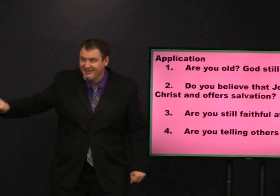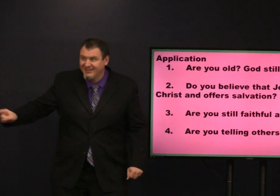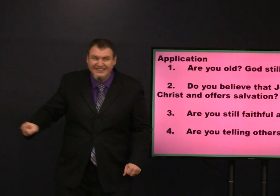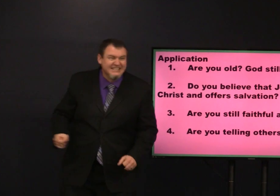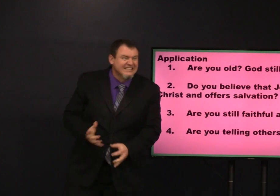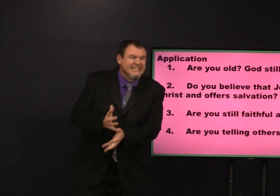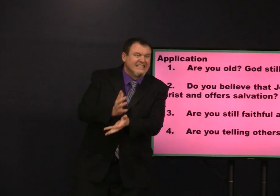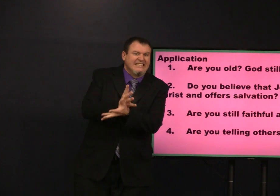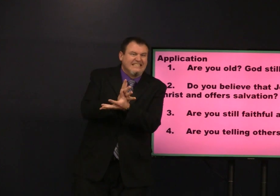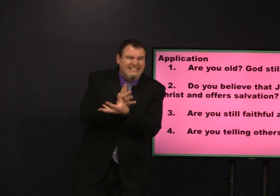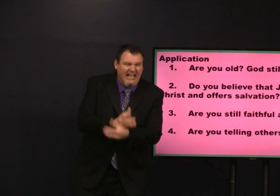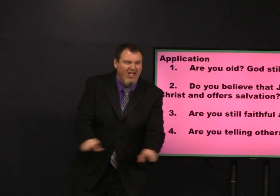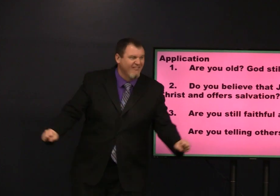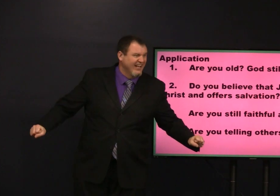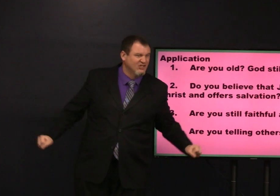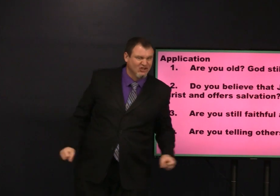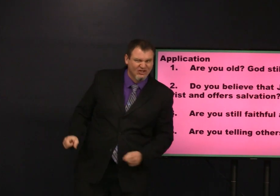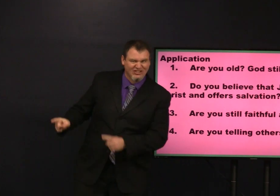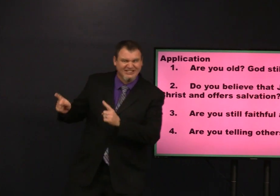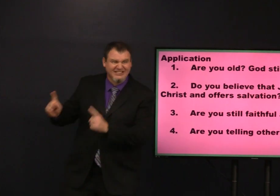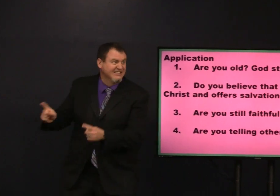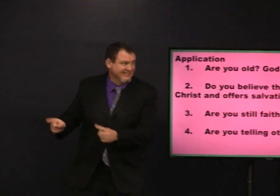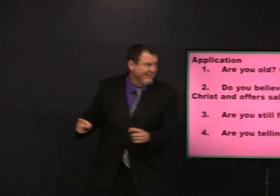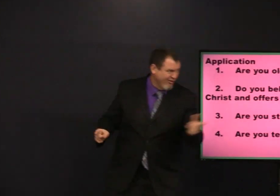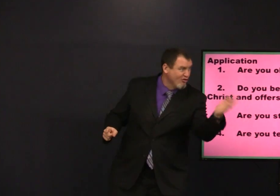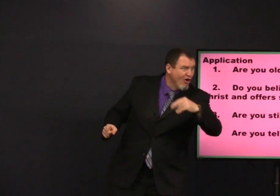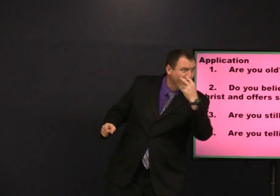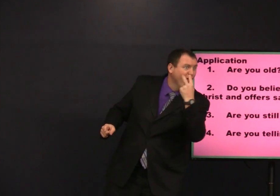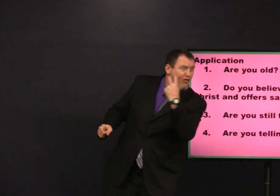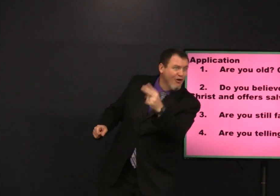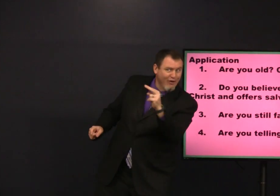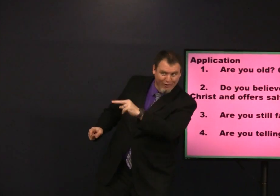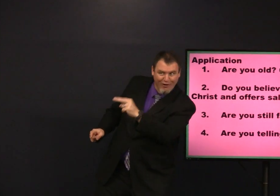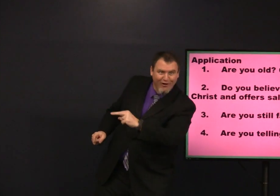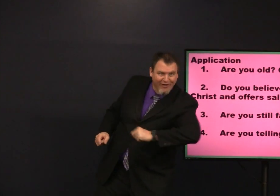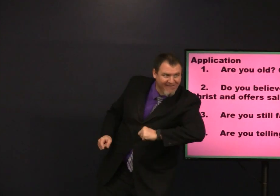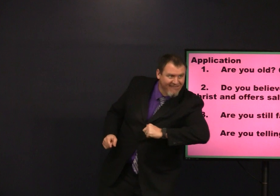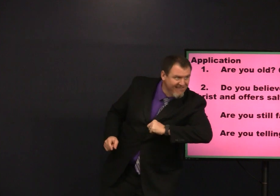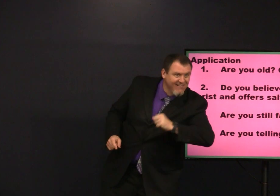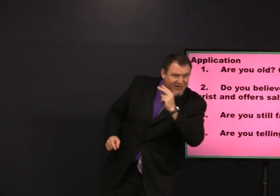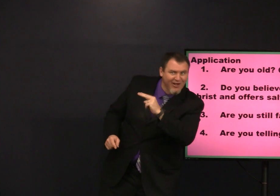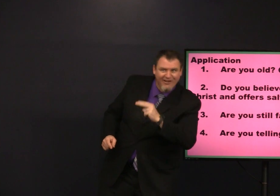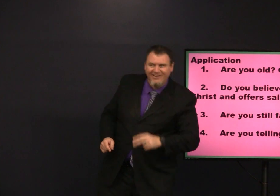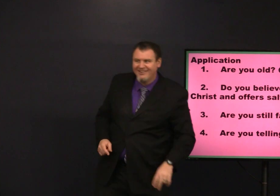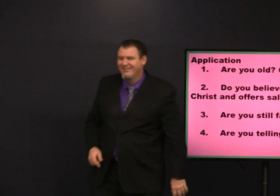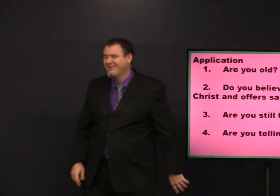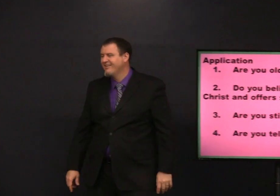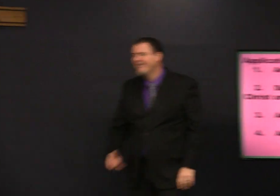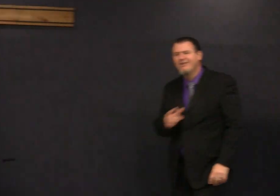the Redeemer salvation is here come look take a look